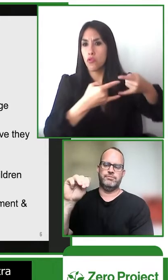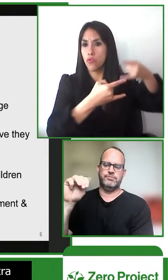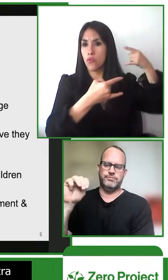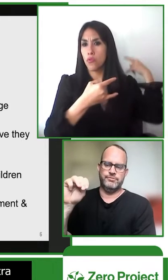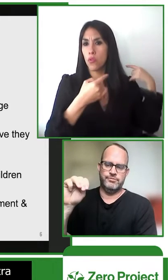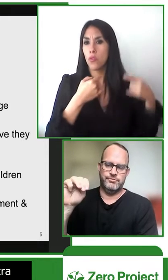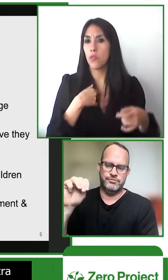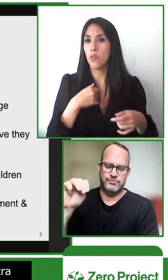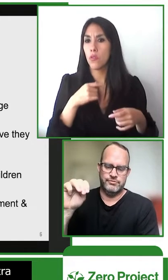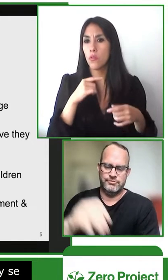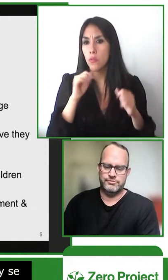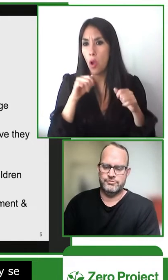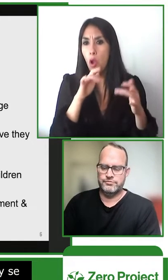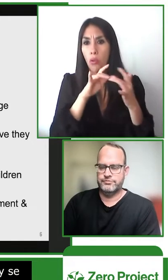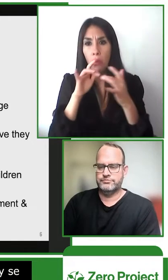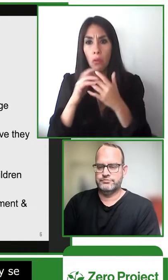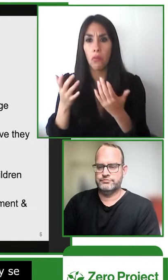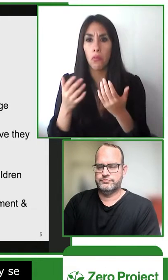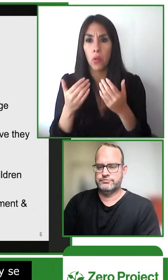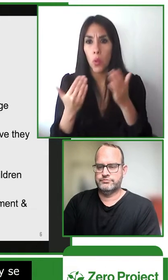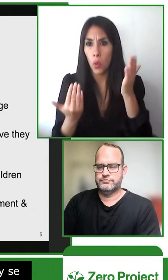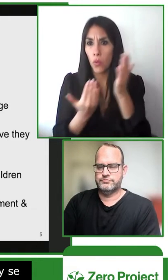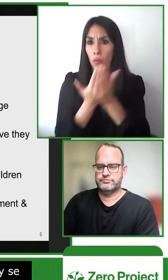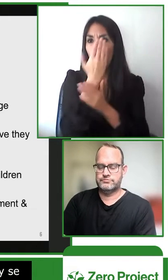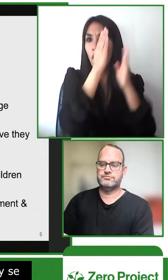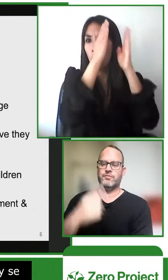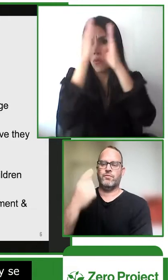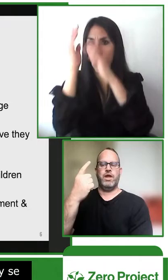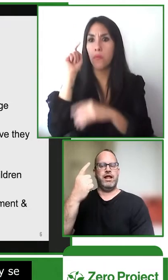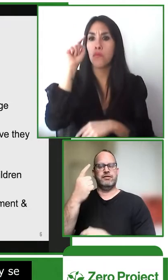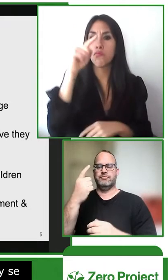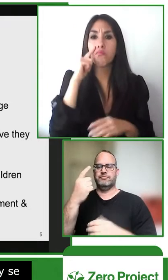stories it means that we can also distribute and raise awareness to